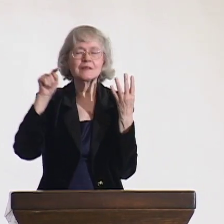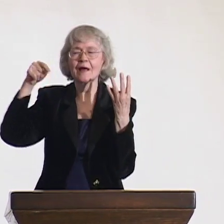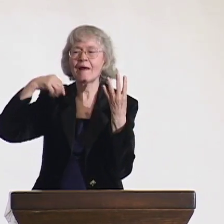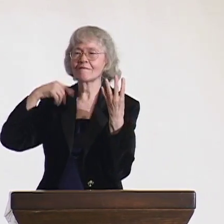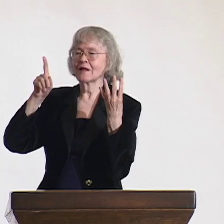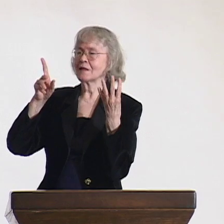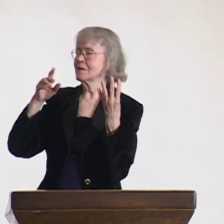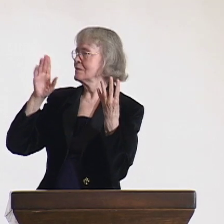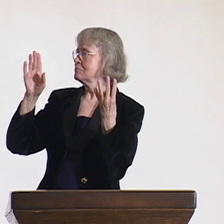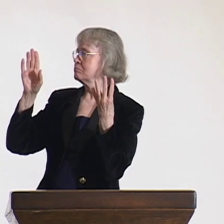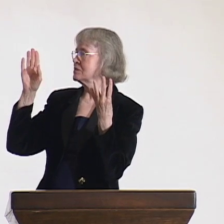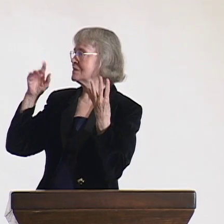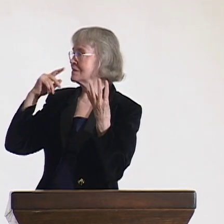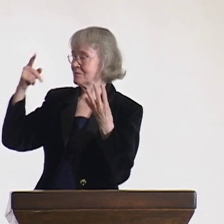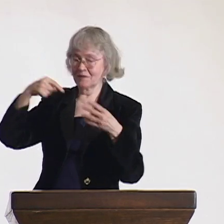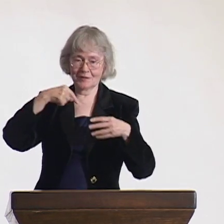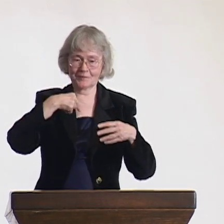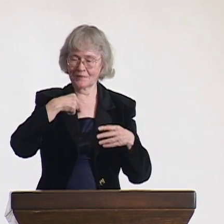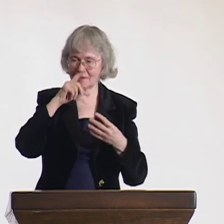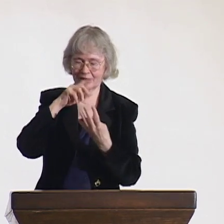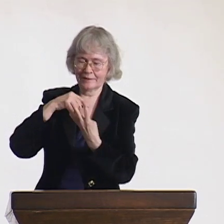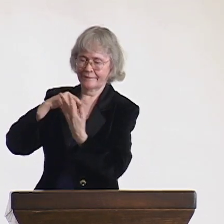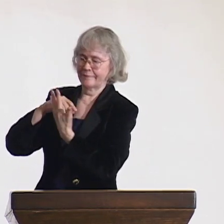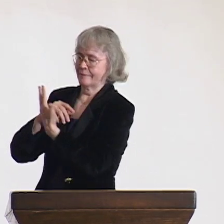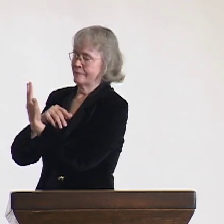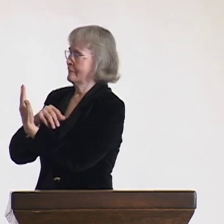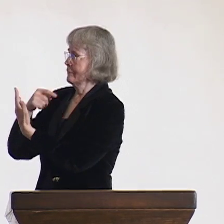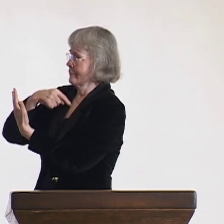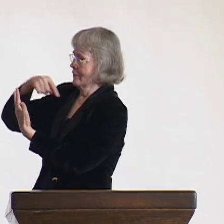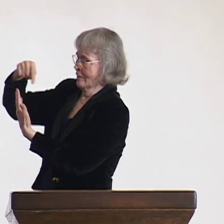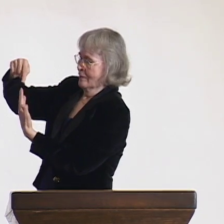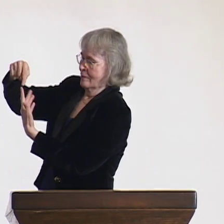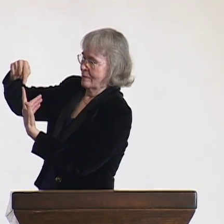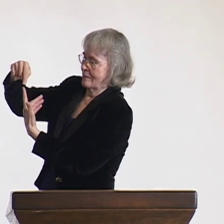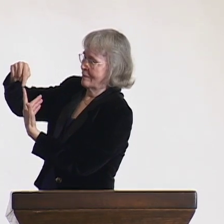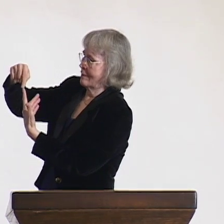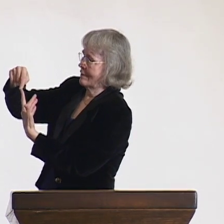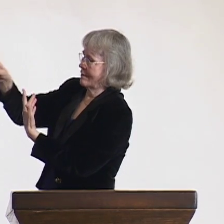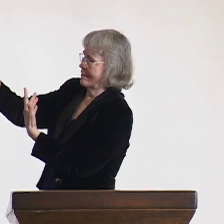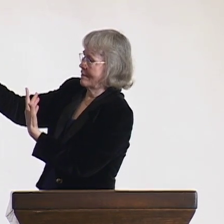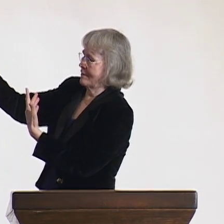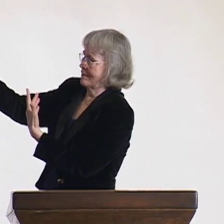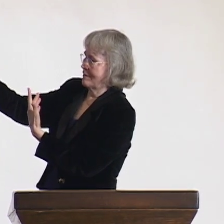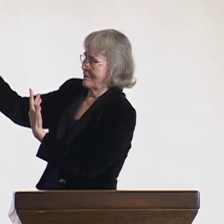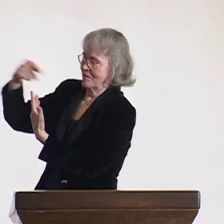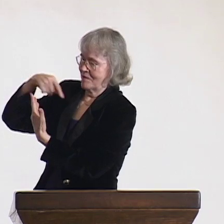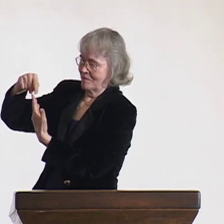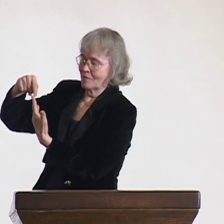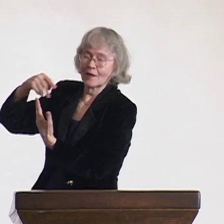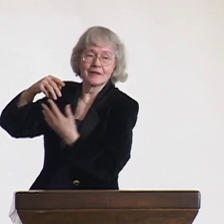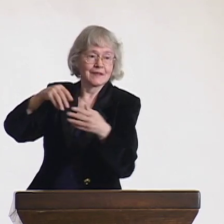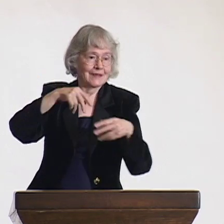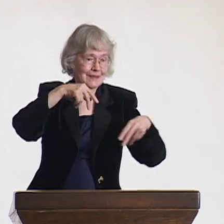In Ireland, there were only four individuals for the ceremony. I was second in from the left.